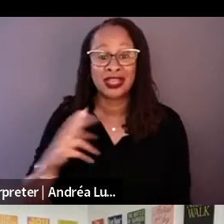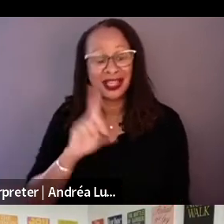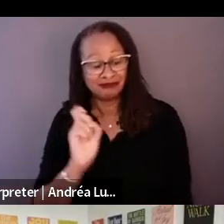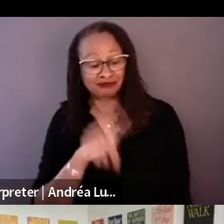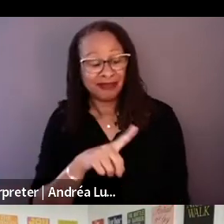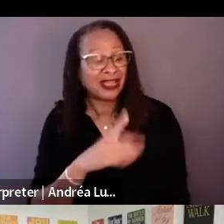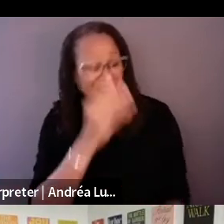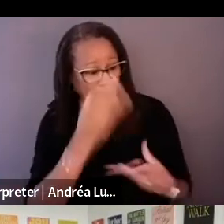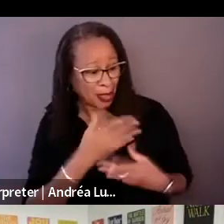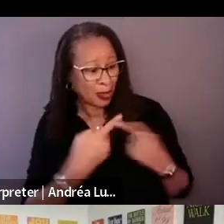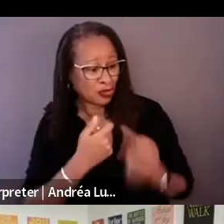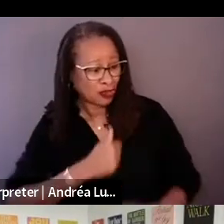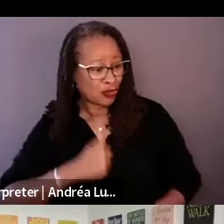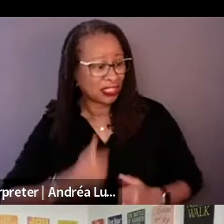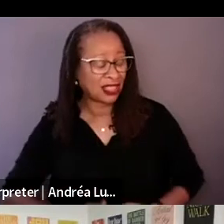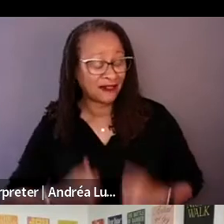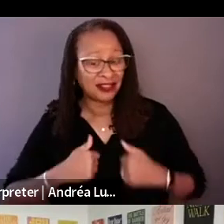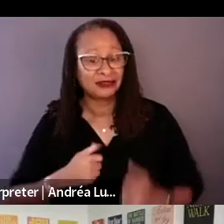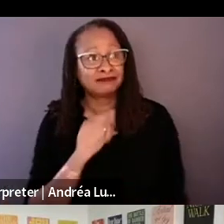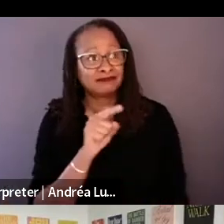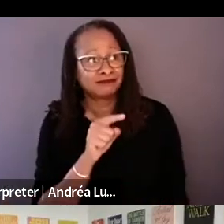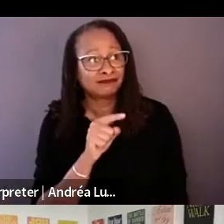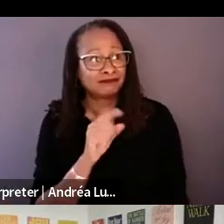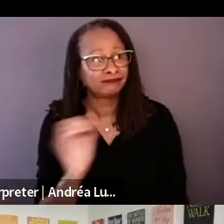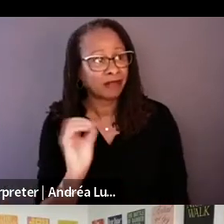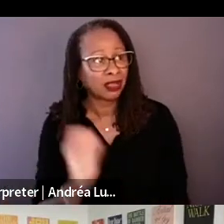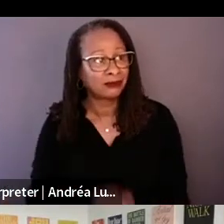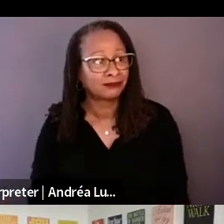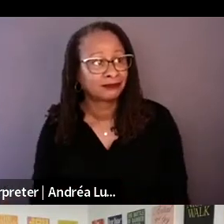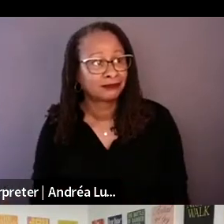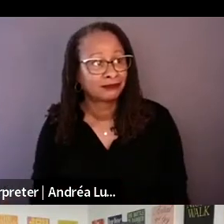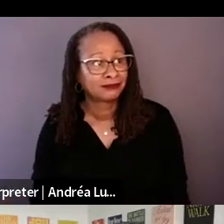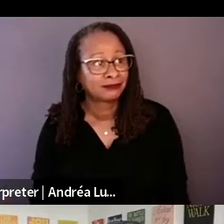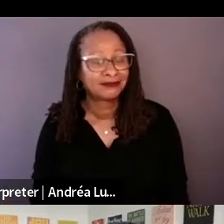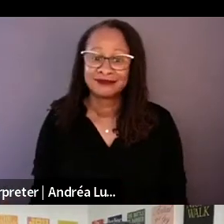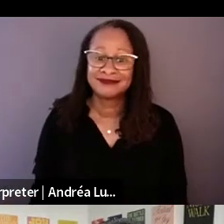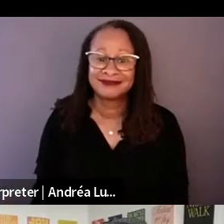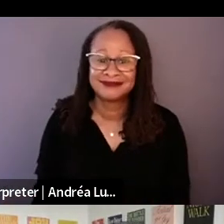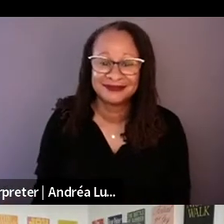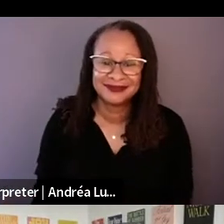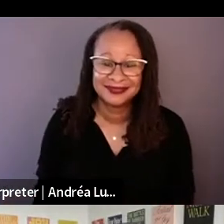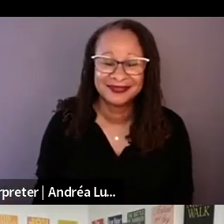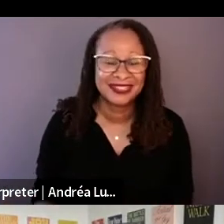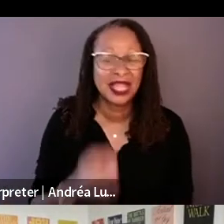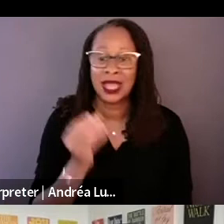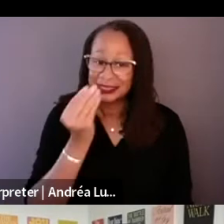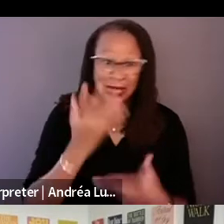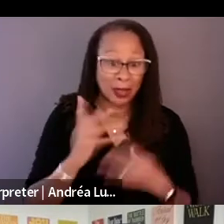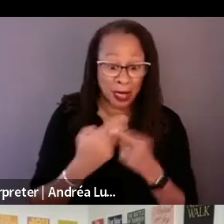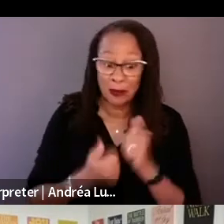like none. I will tell you about the most amazing thing that happened with you and Richard. Nice guy.